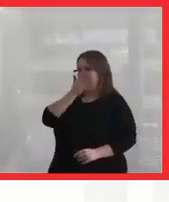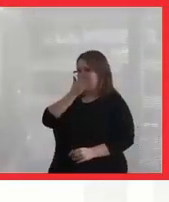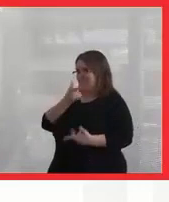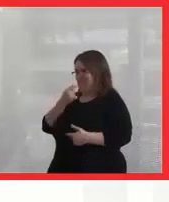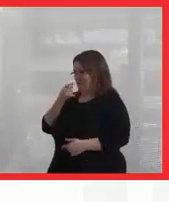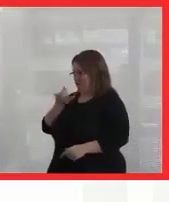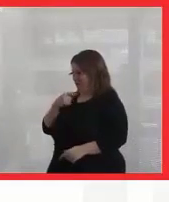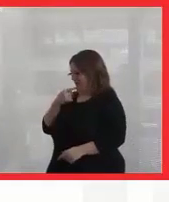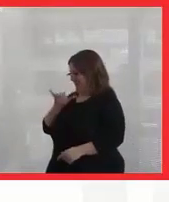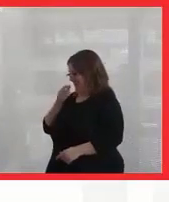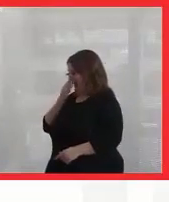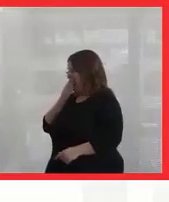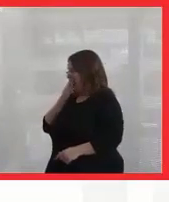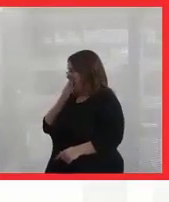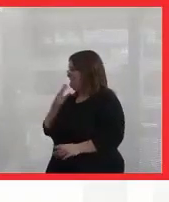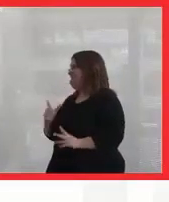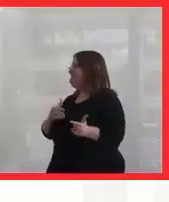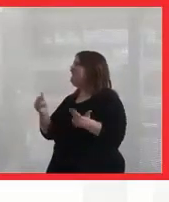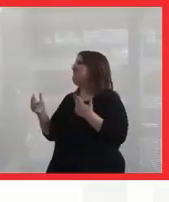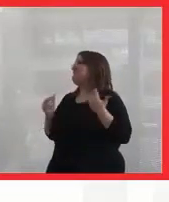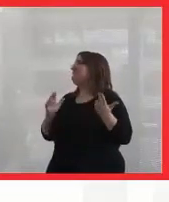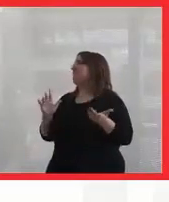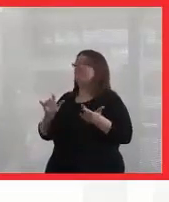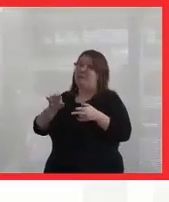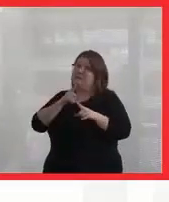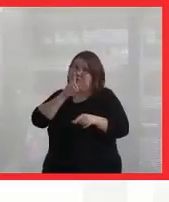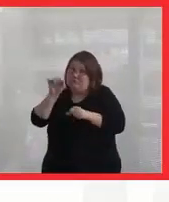But it's the truth.